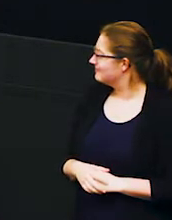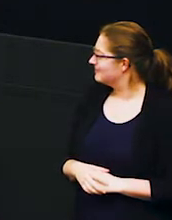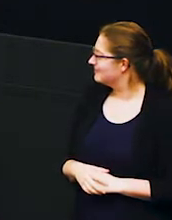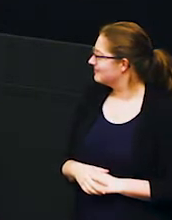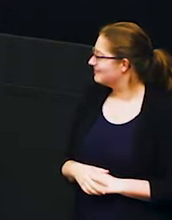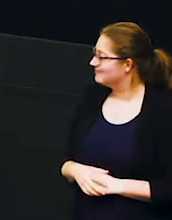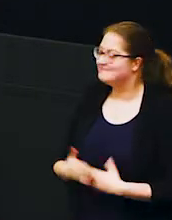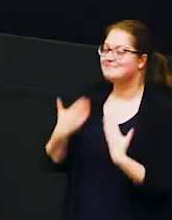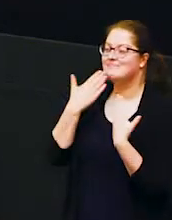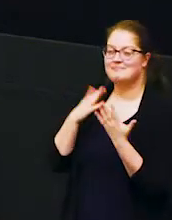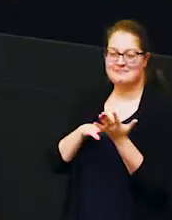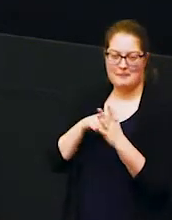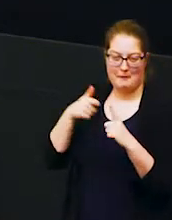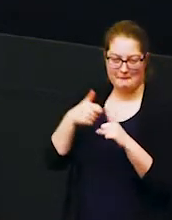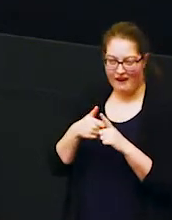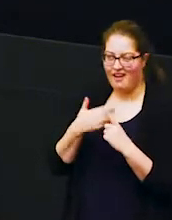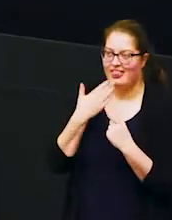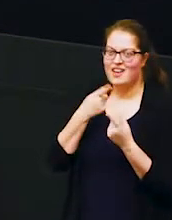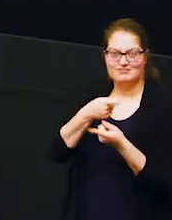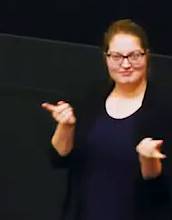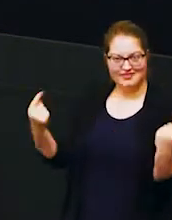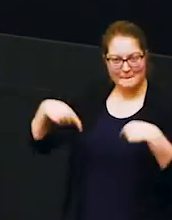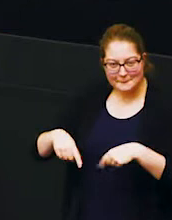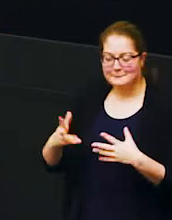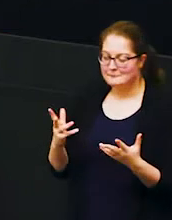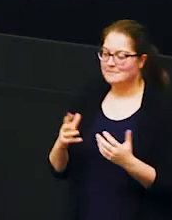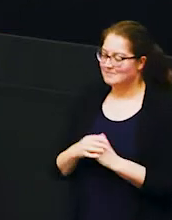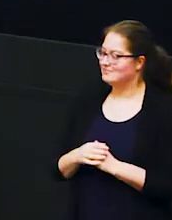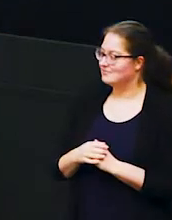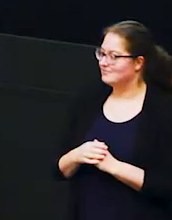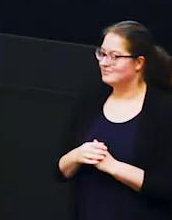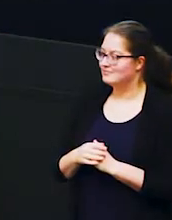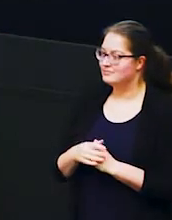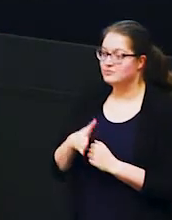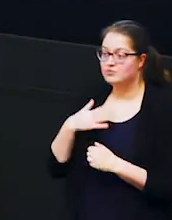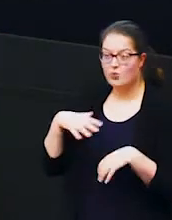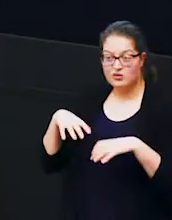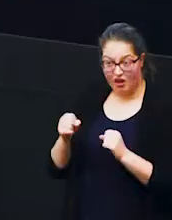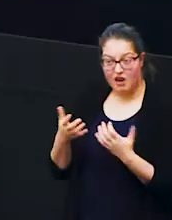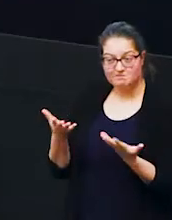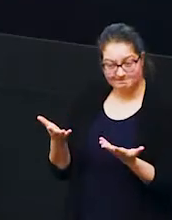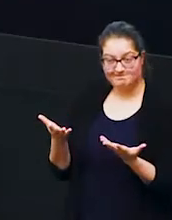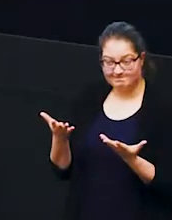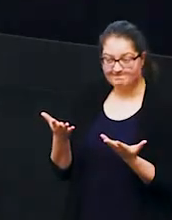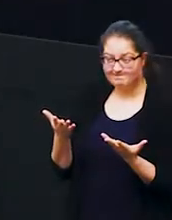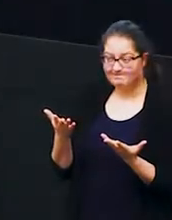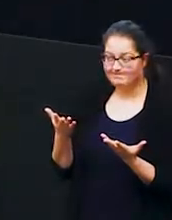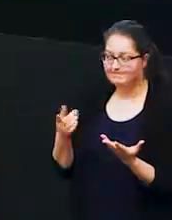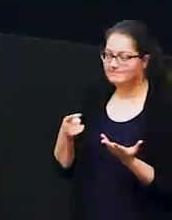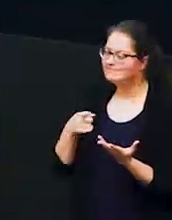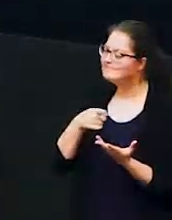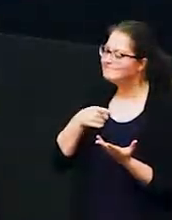uh thanks very much mark and thanks everybody for coming so i want to start by taking you out